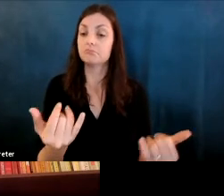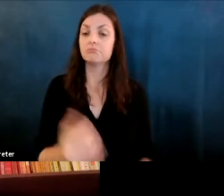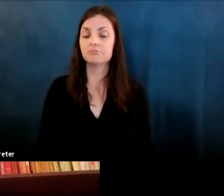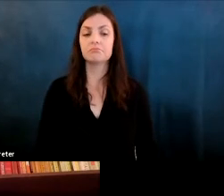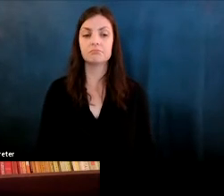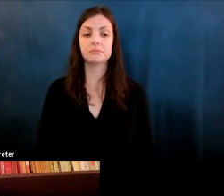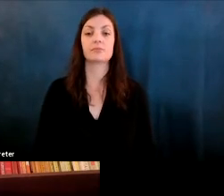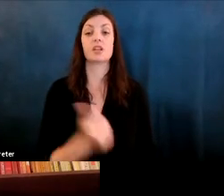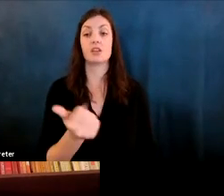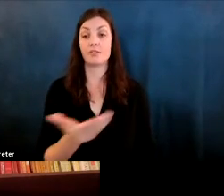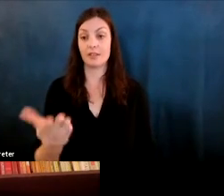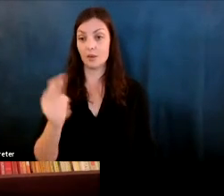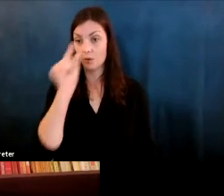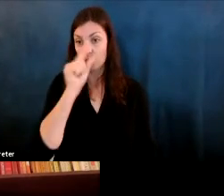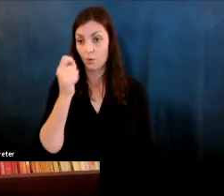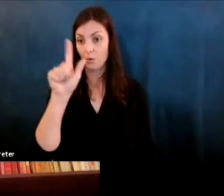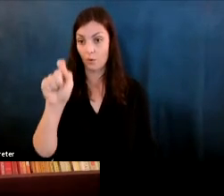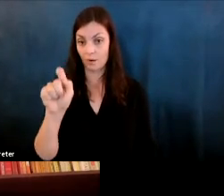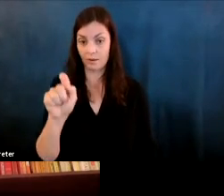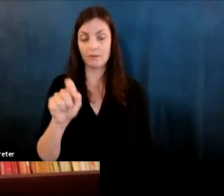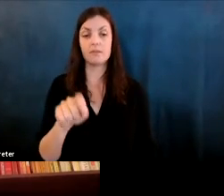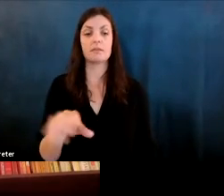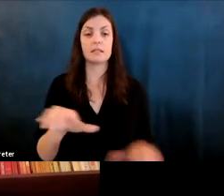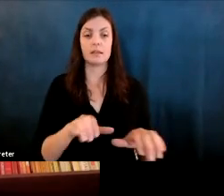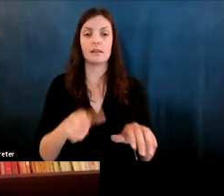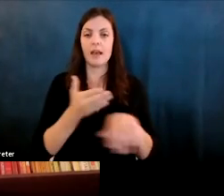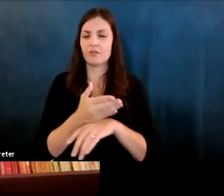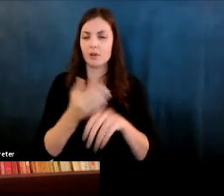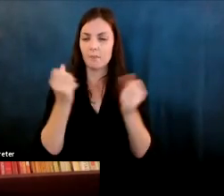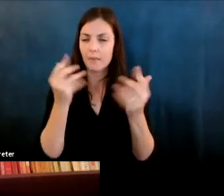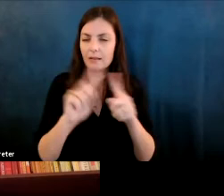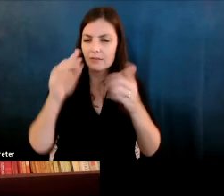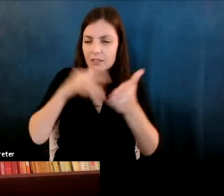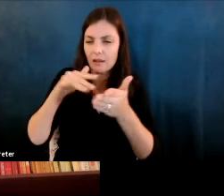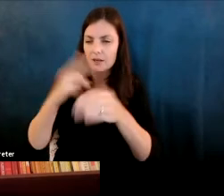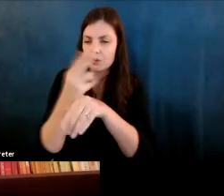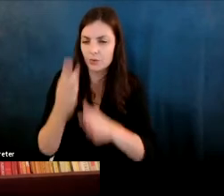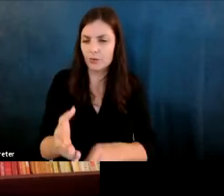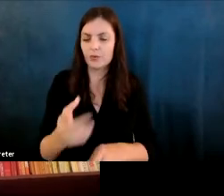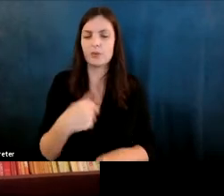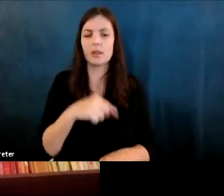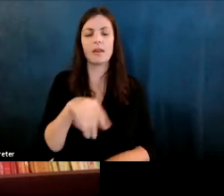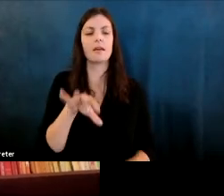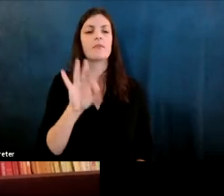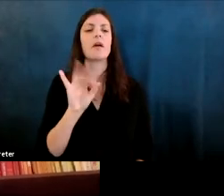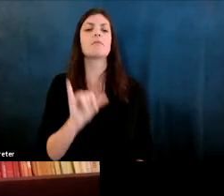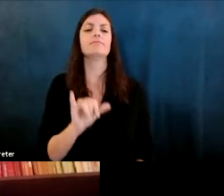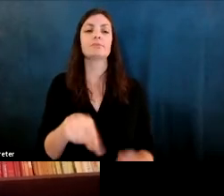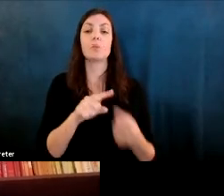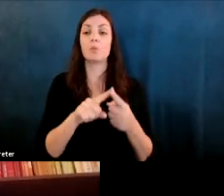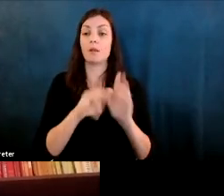Fernanda Viegas: Another thing that Google did after doing a bunch of user studies is realizing that when the model was super certain.